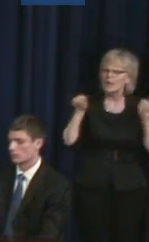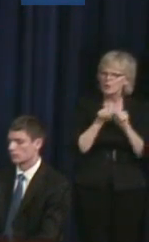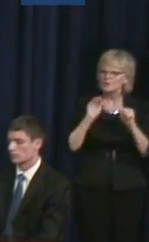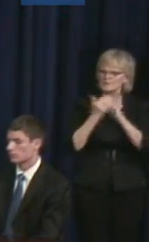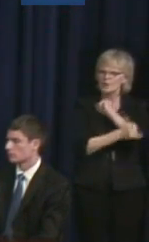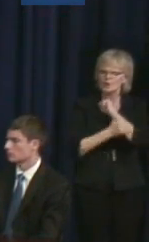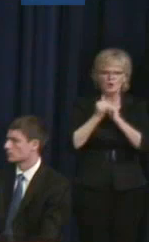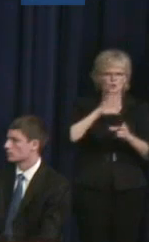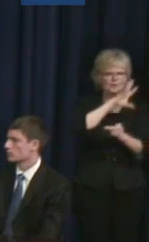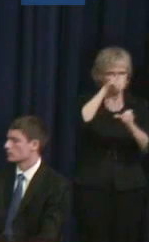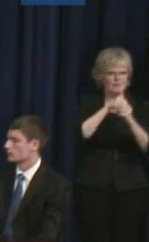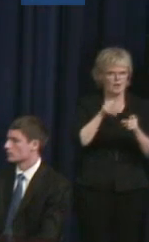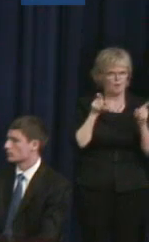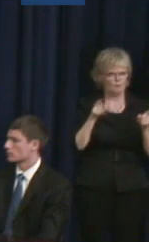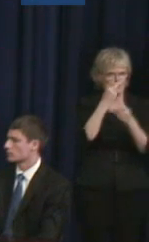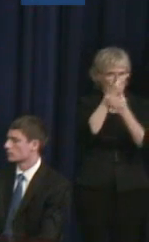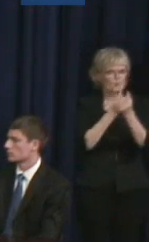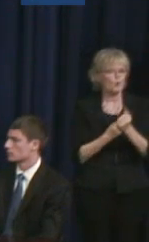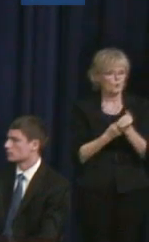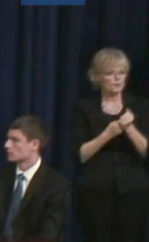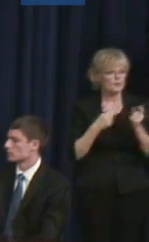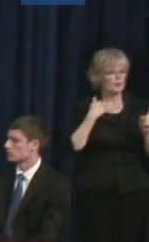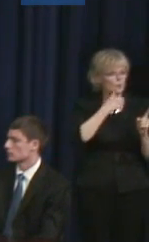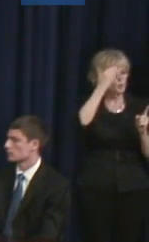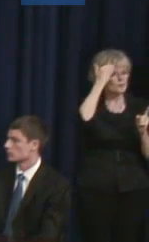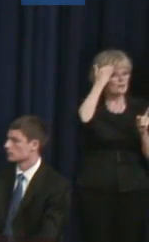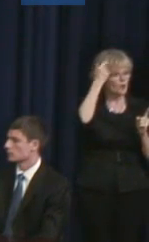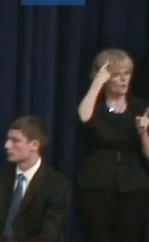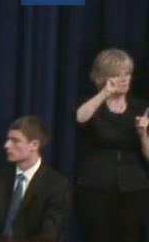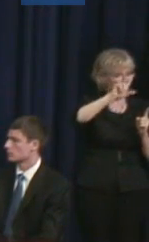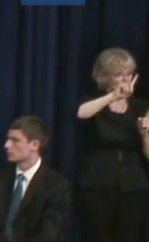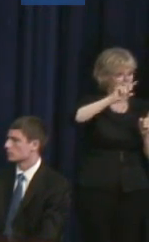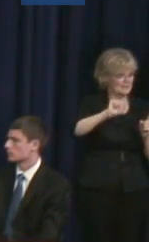And we know that for disabled individuals who may